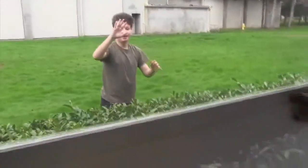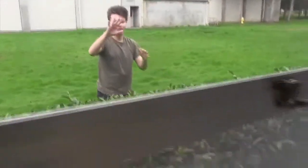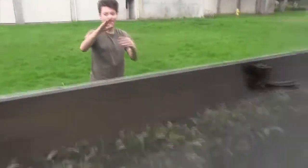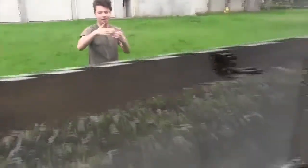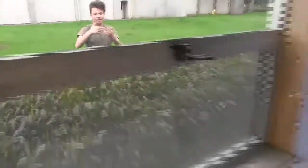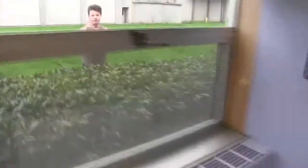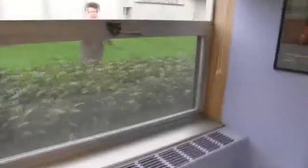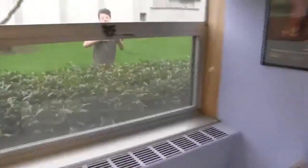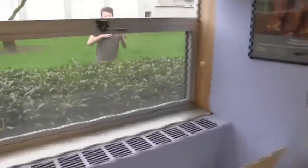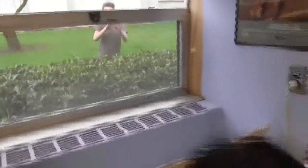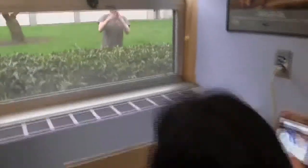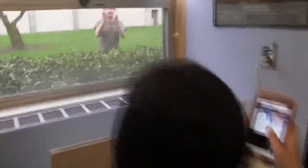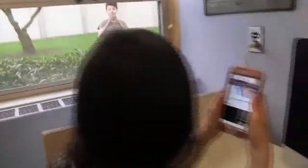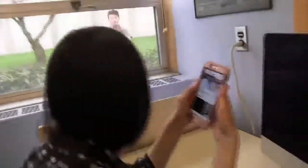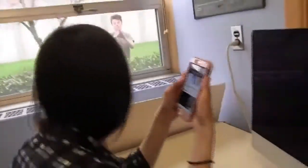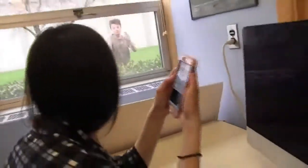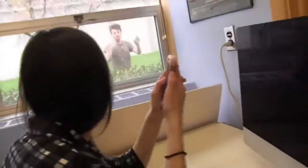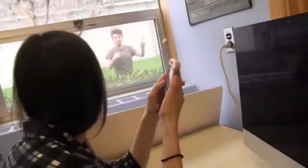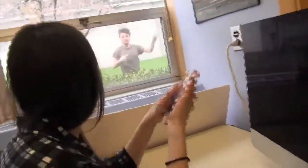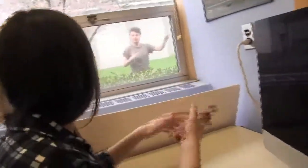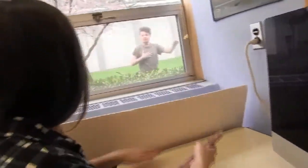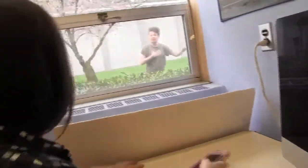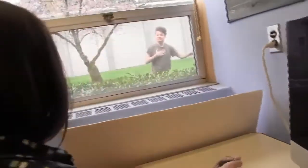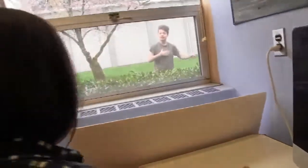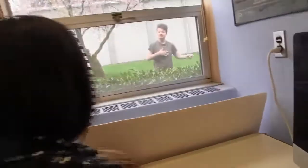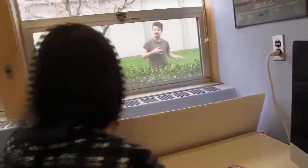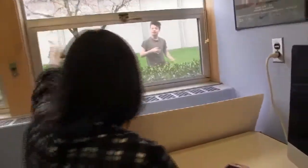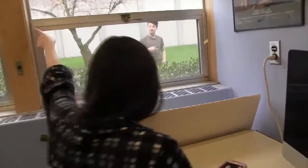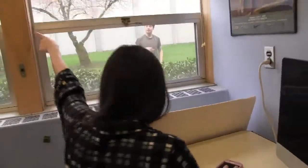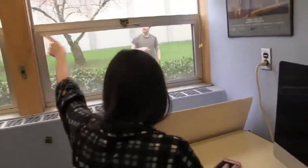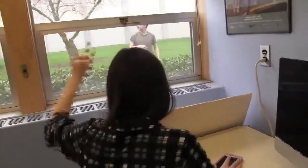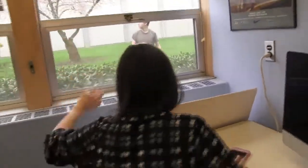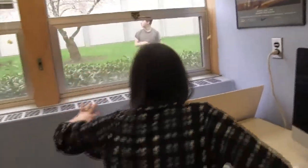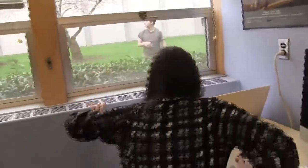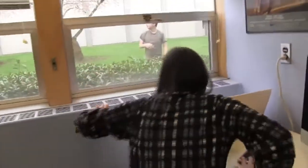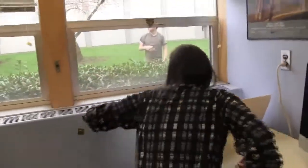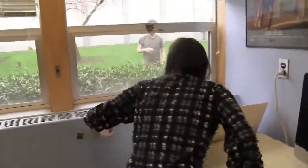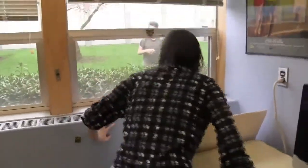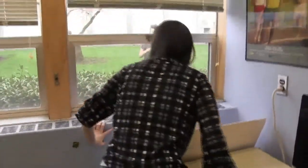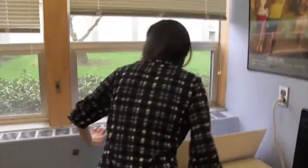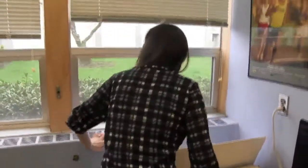Can you get the door please? Go to the other side.